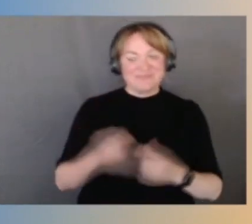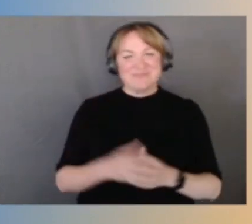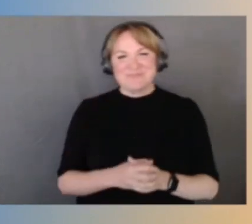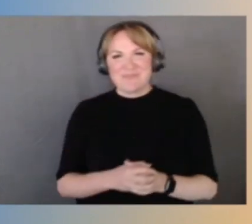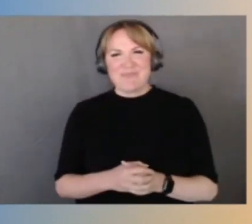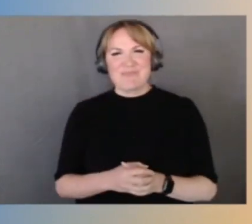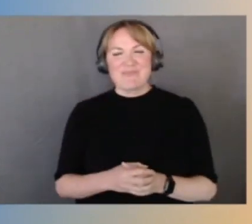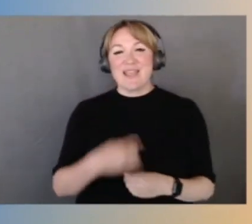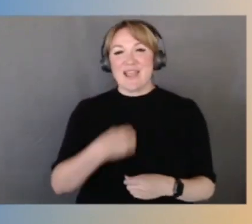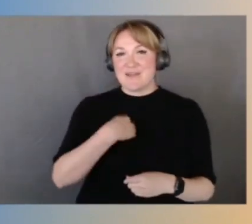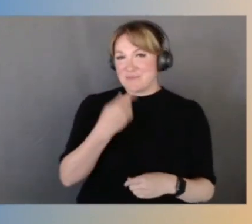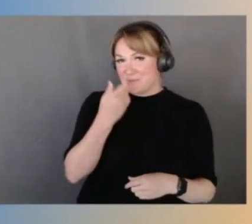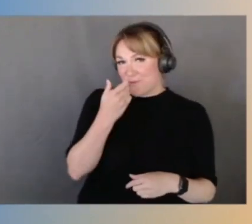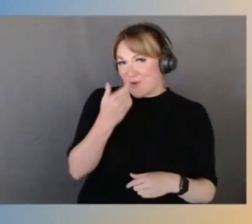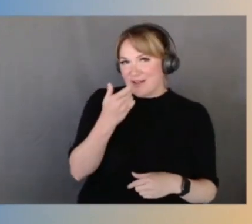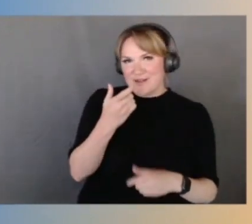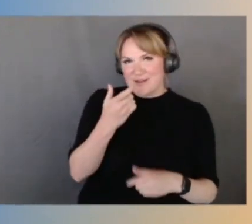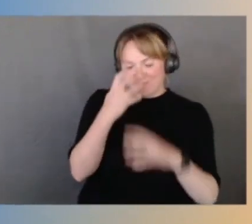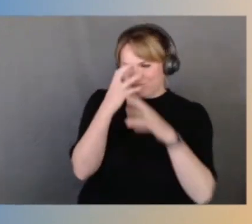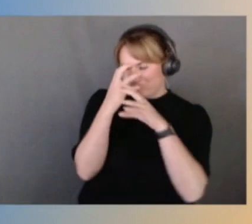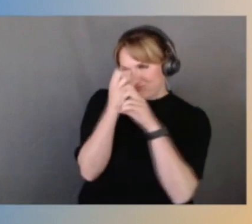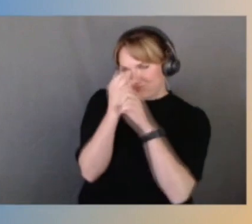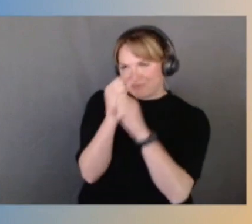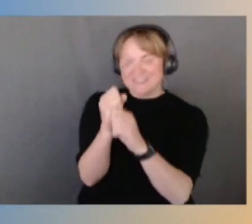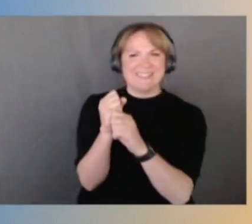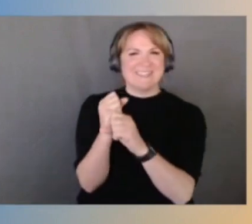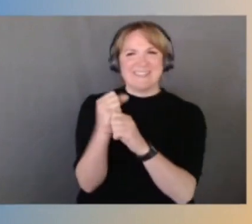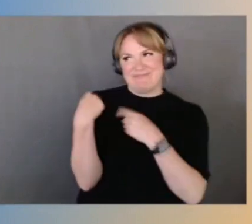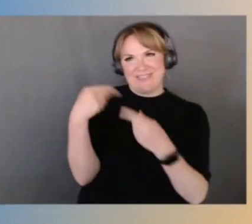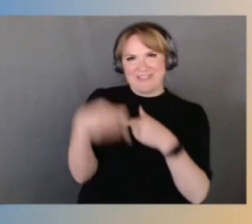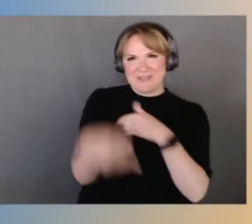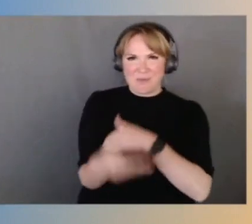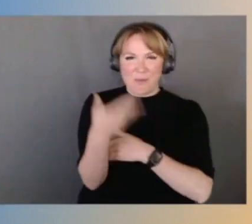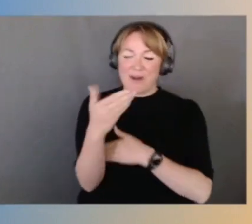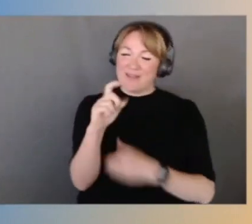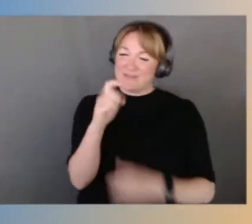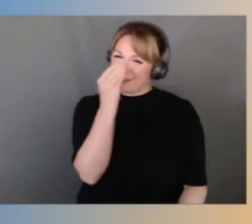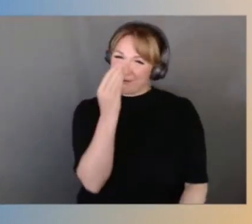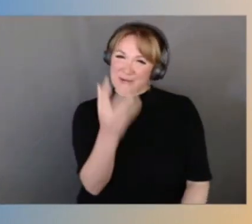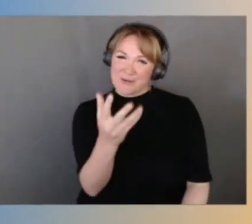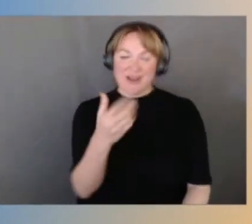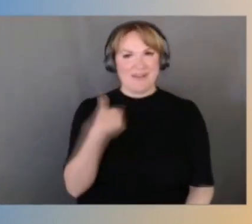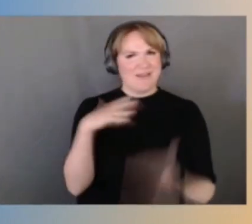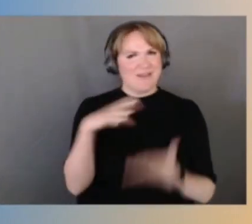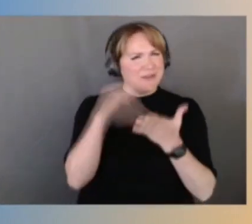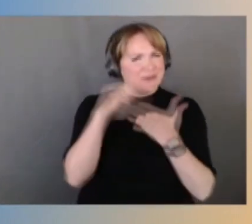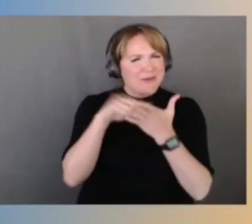with wrapped attention since this morning, and I gotta tell you, I've learned an awful lot. I thought I knew what we were doing here